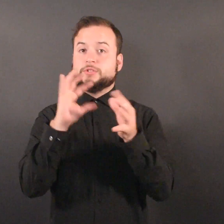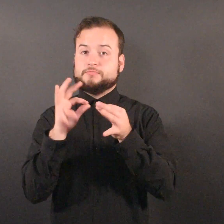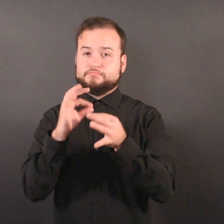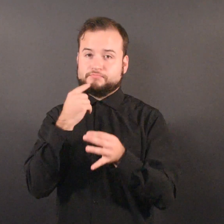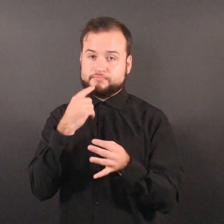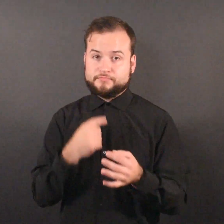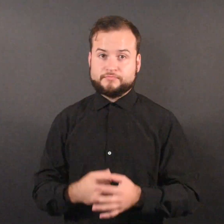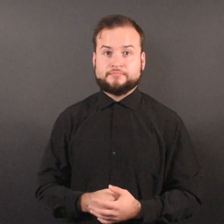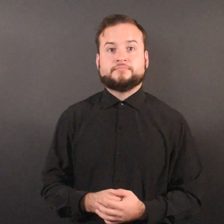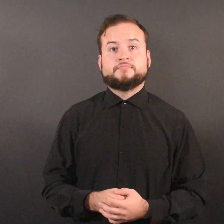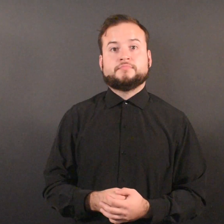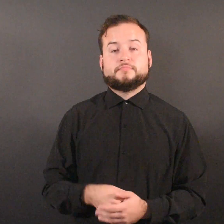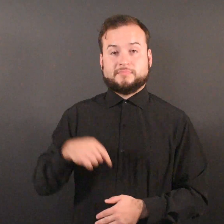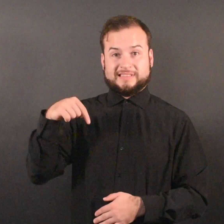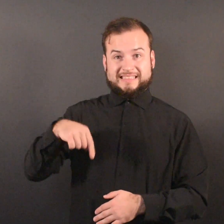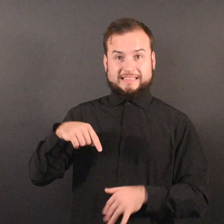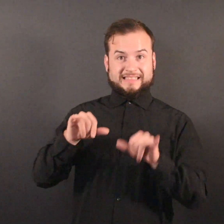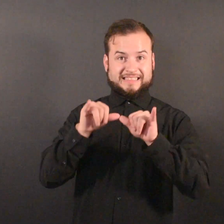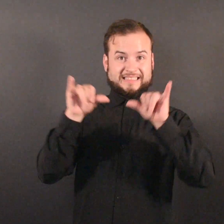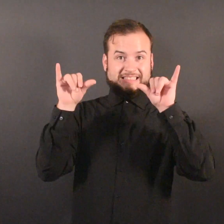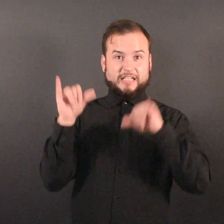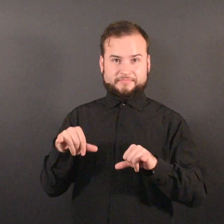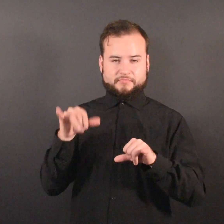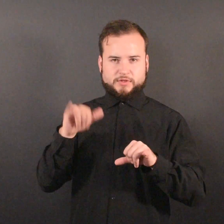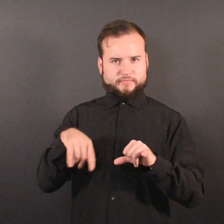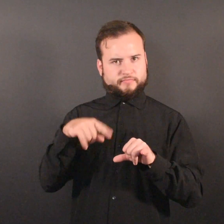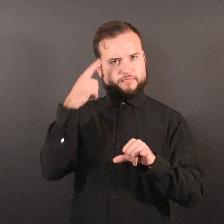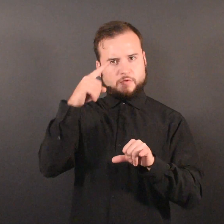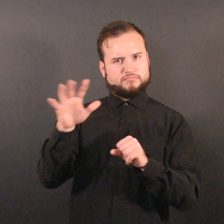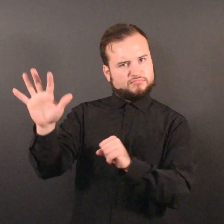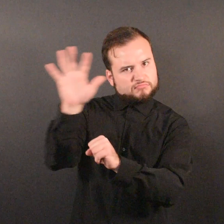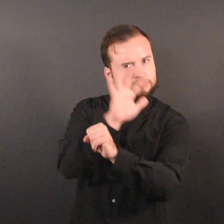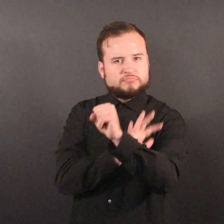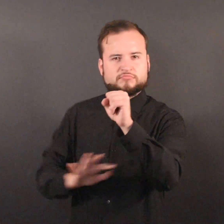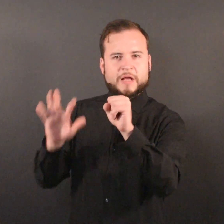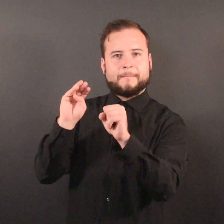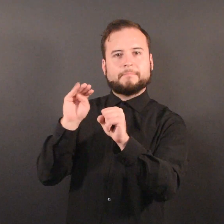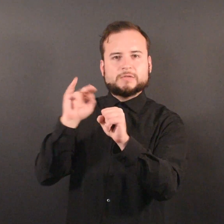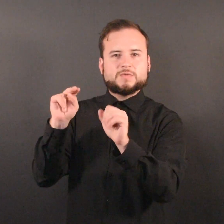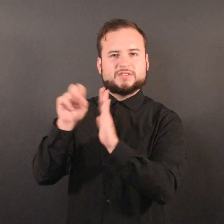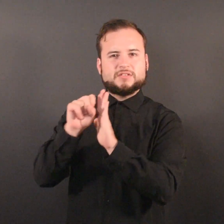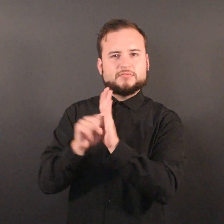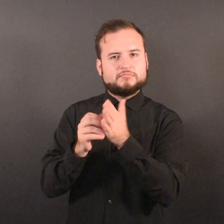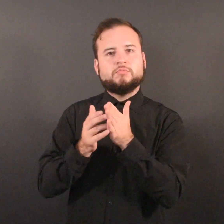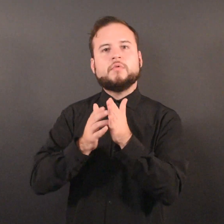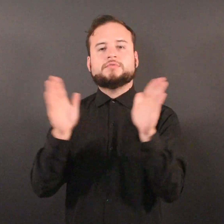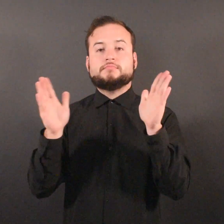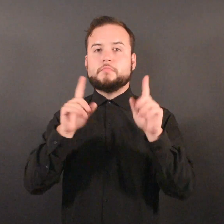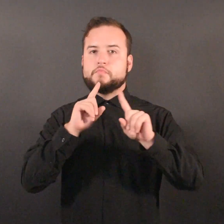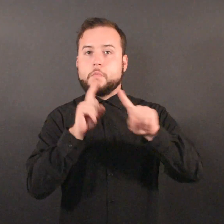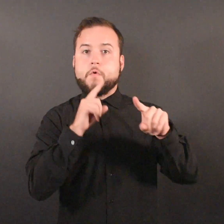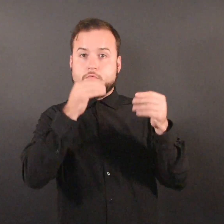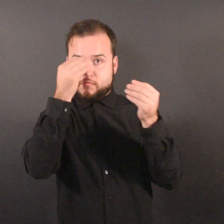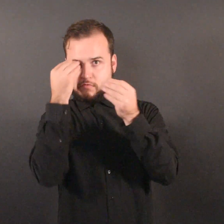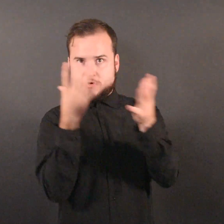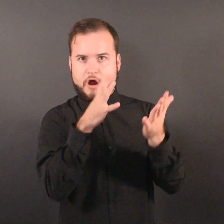“This statewide reporting and learning system affirms Minnesota’s hospital and